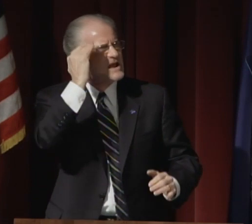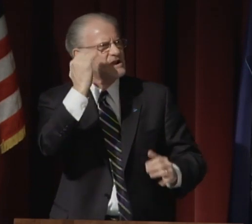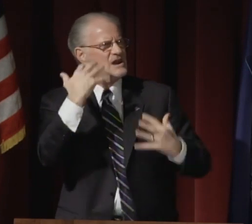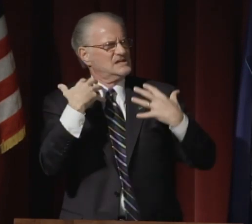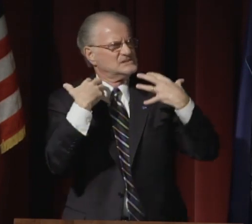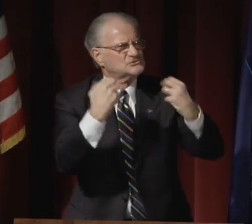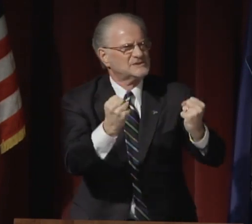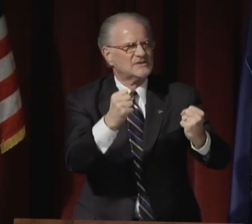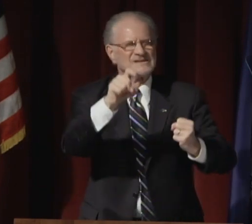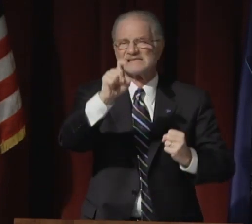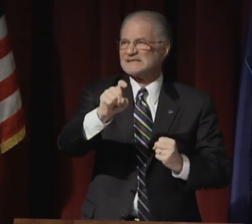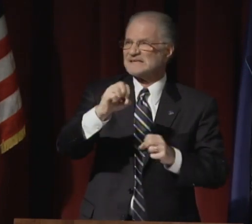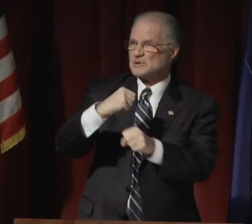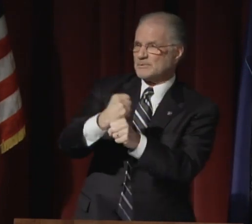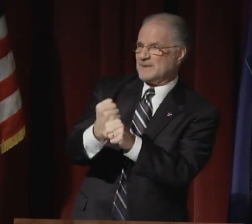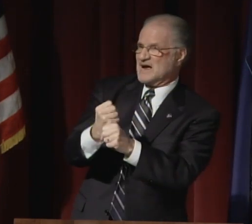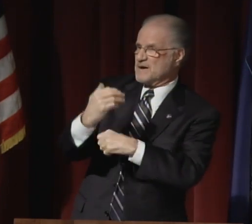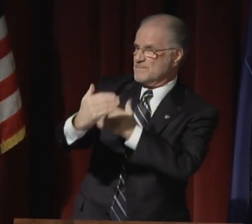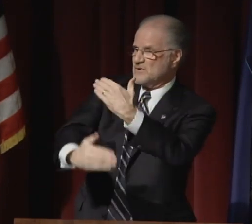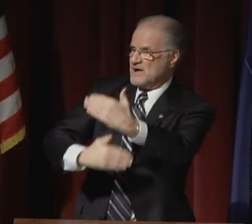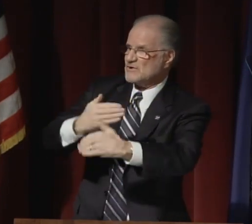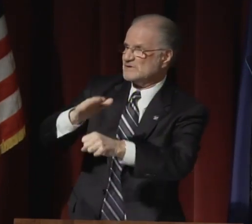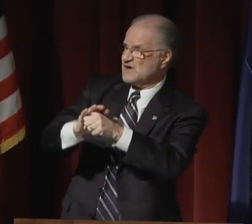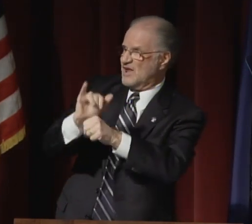Consider the personal and mental strength